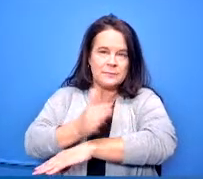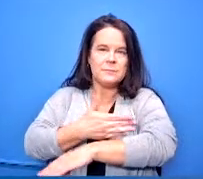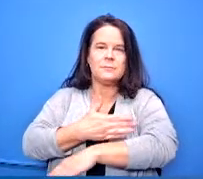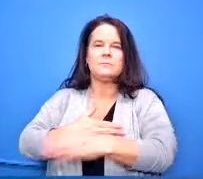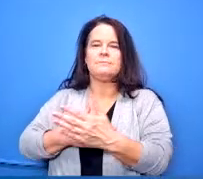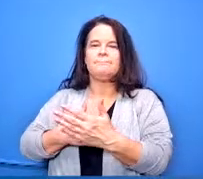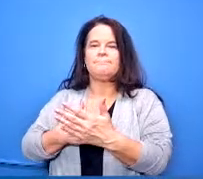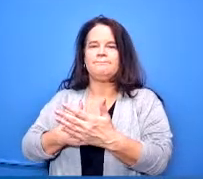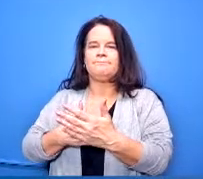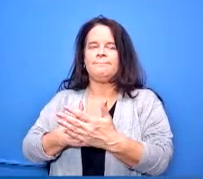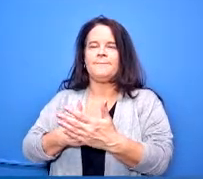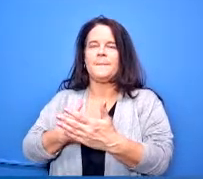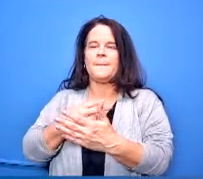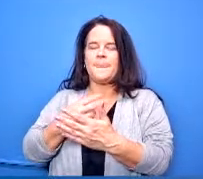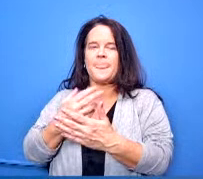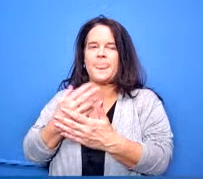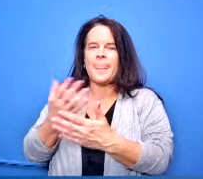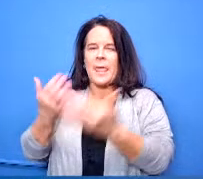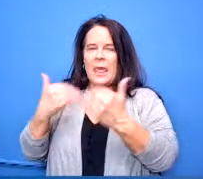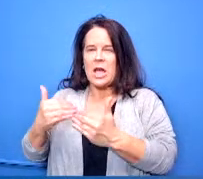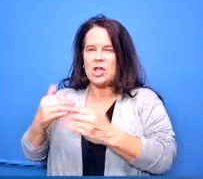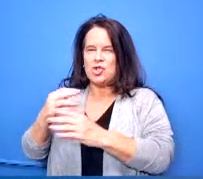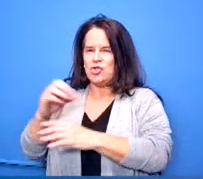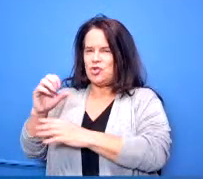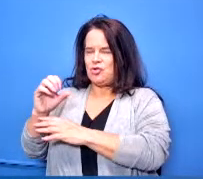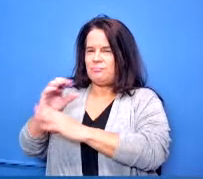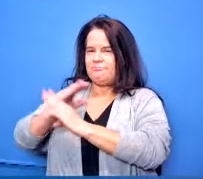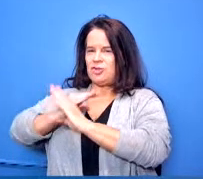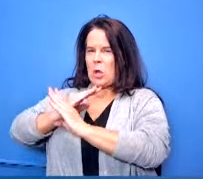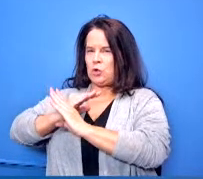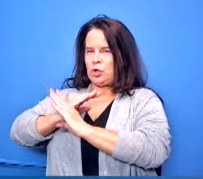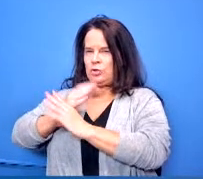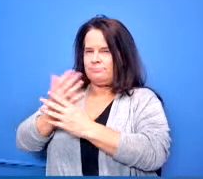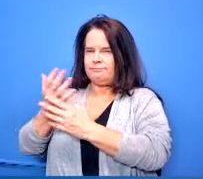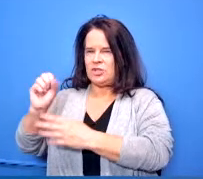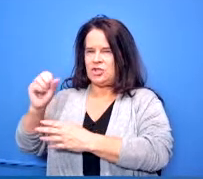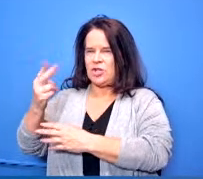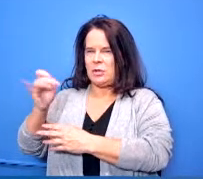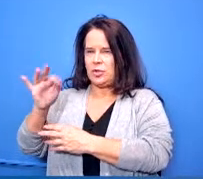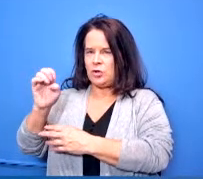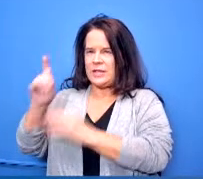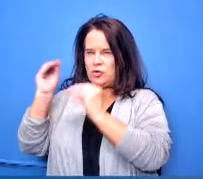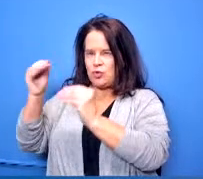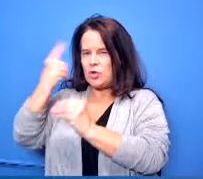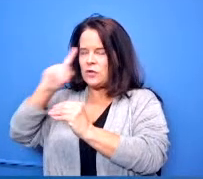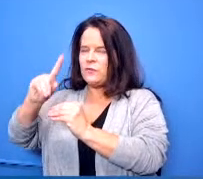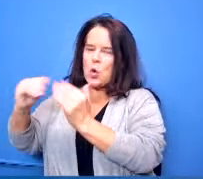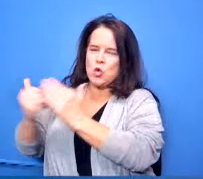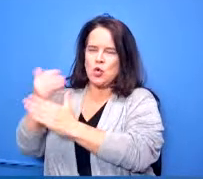courses for our english learners and they also participate in those employer route tables